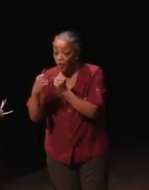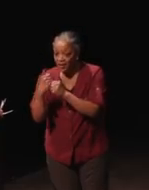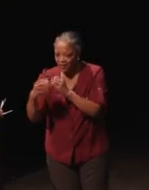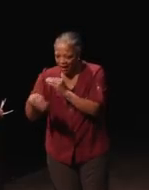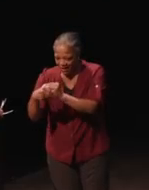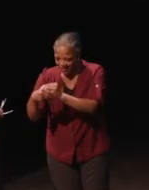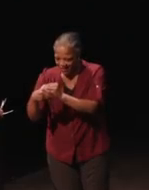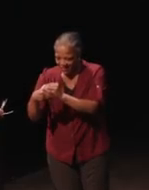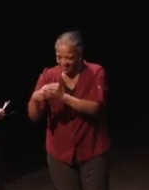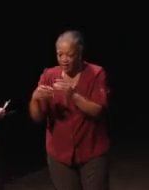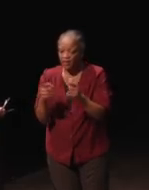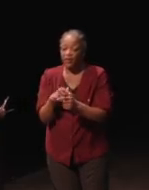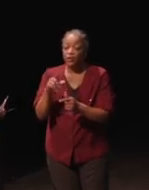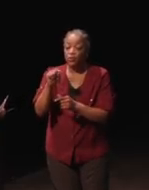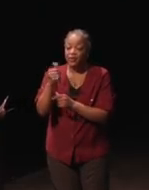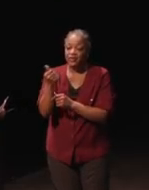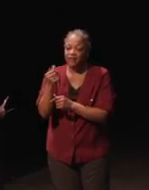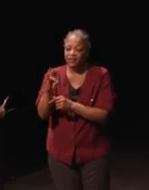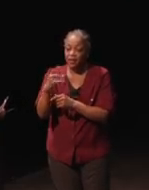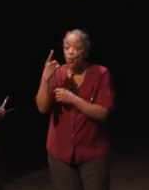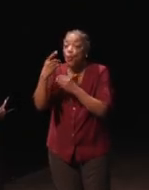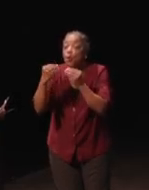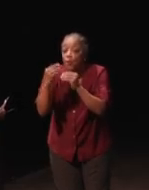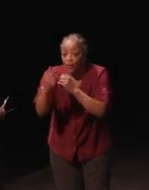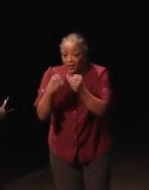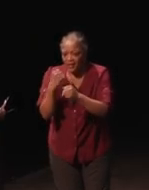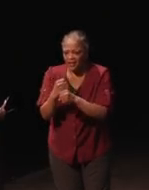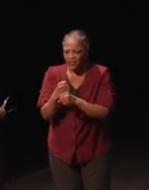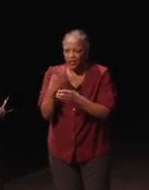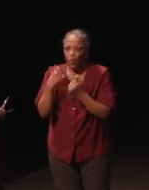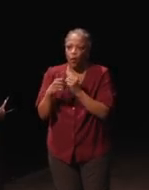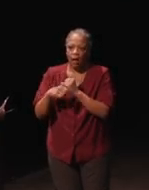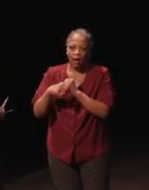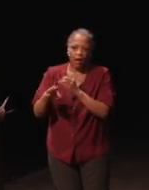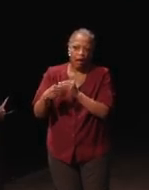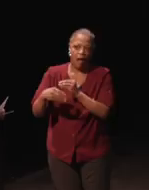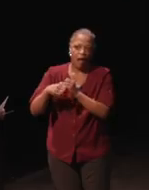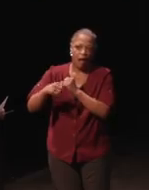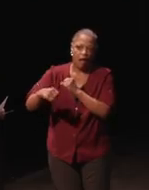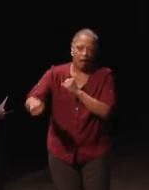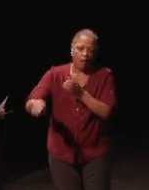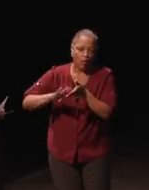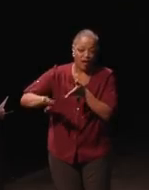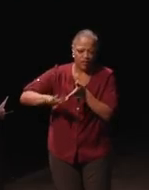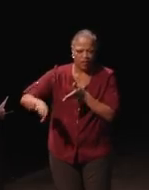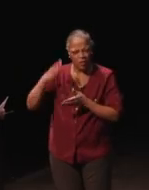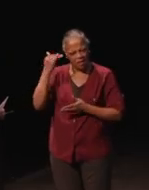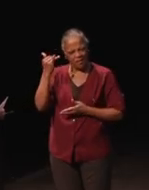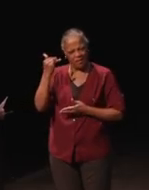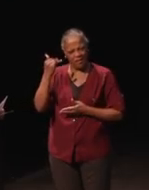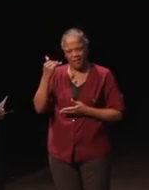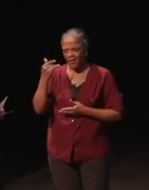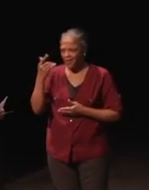and then in 2017, one more year. So why don't we grant any waivers? Well, because you weren't where you are now,